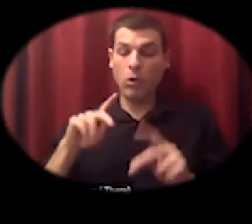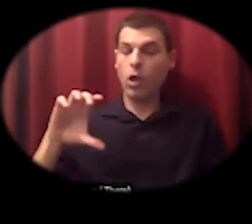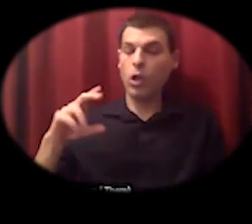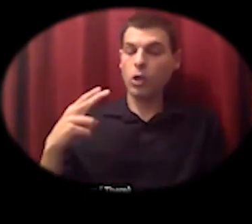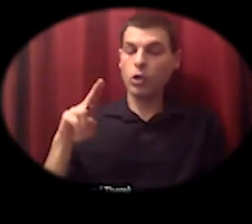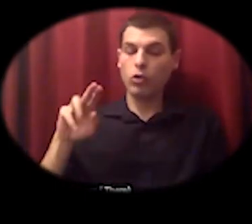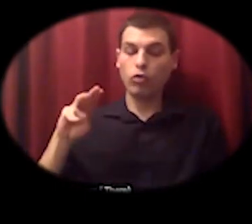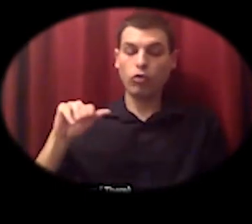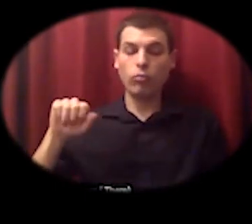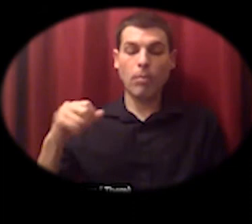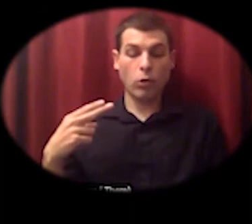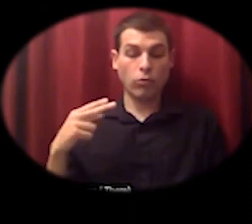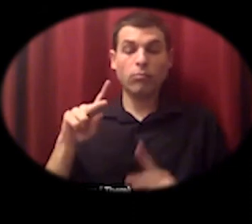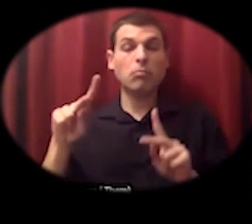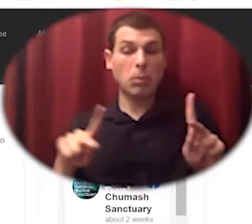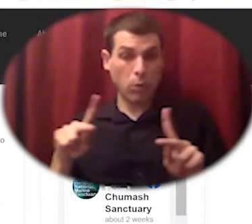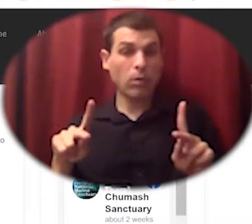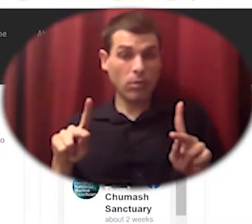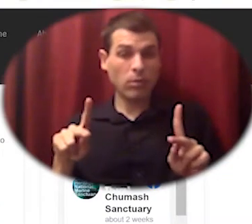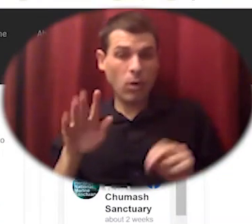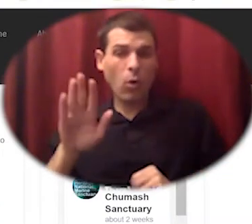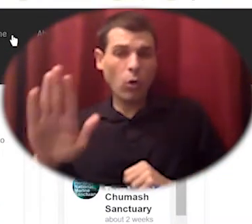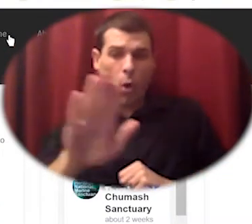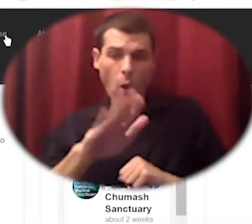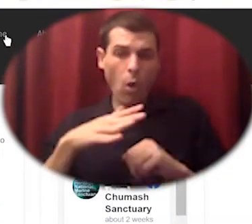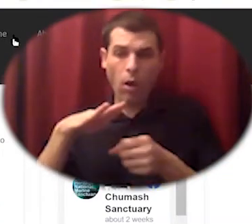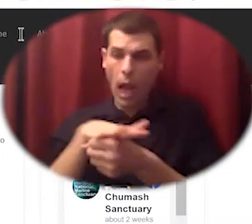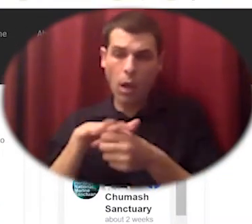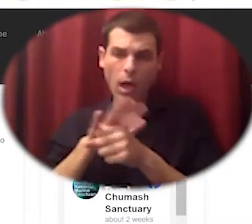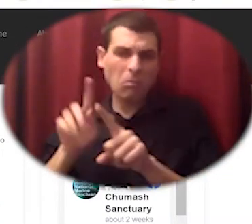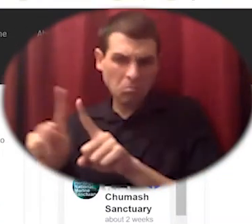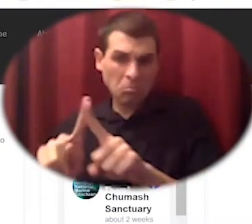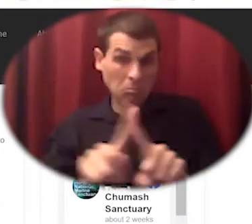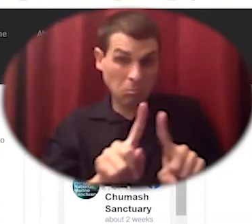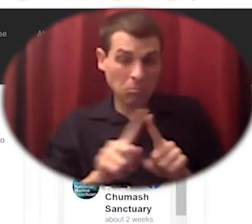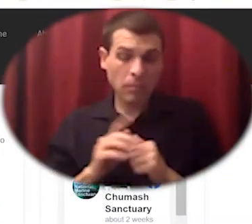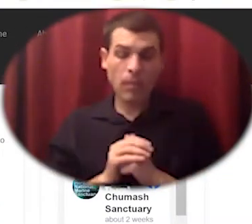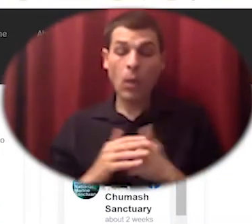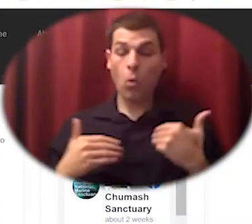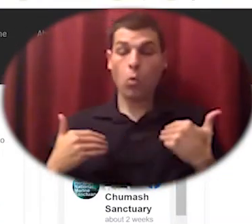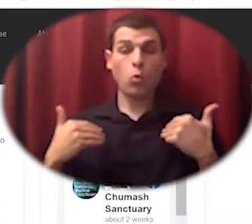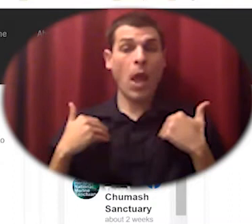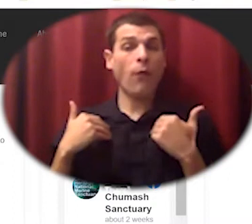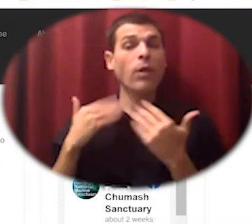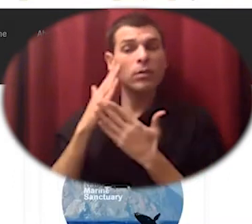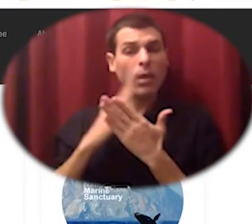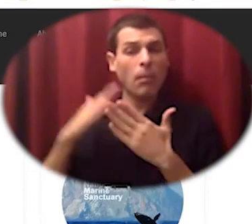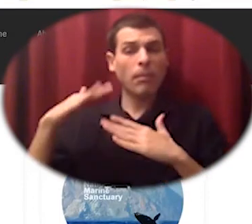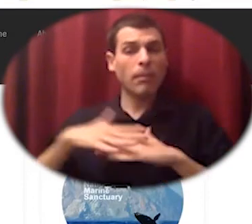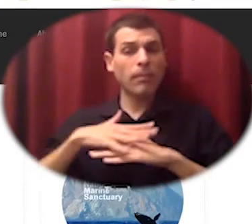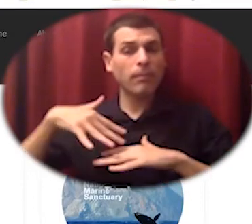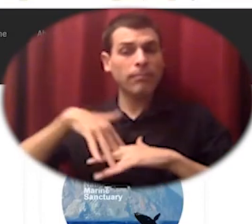there's a few projects going on for us to be aware of in support of Chumash communities today